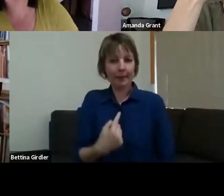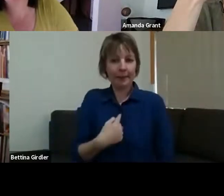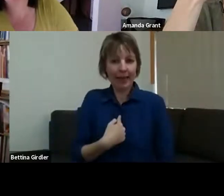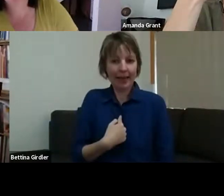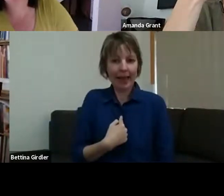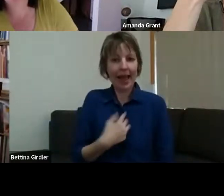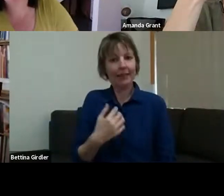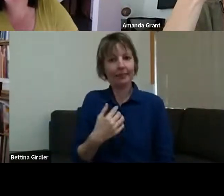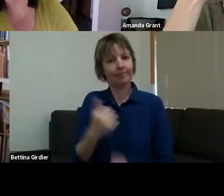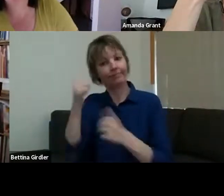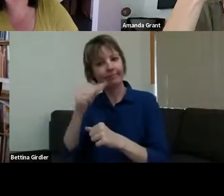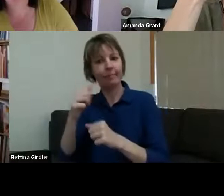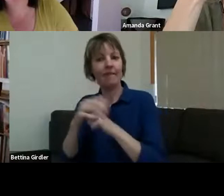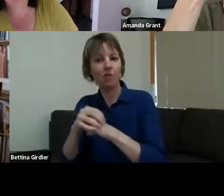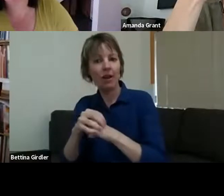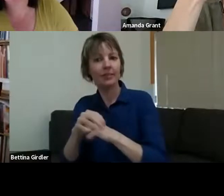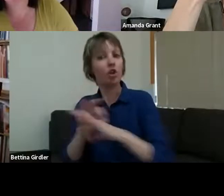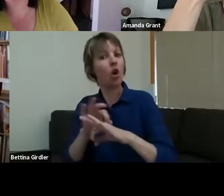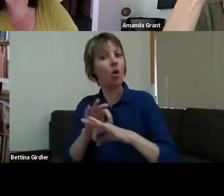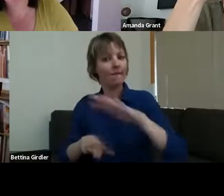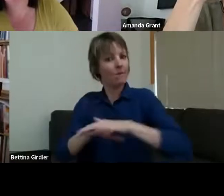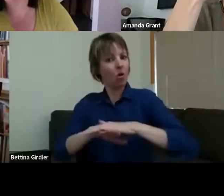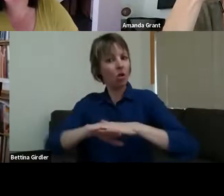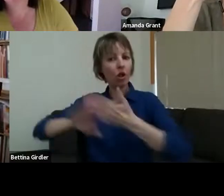early stages. The whole community was busy looking after each other.